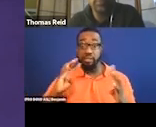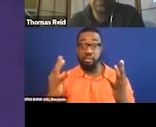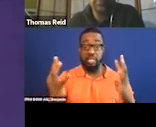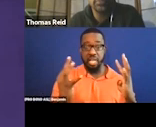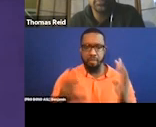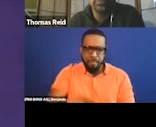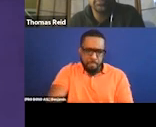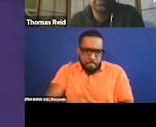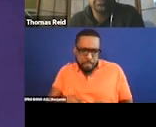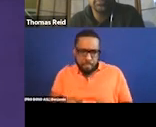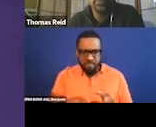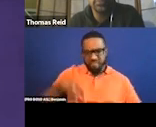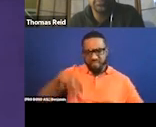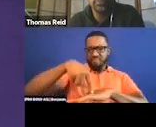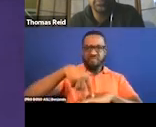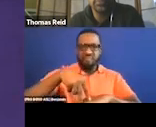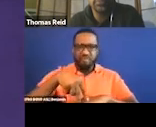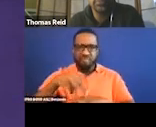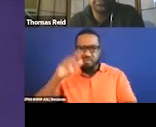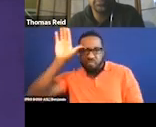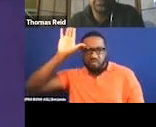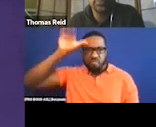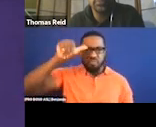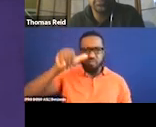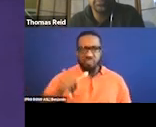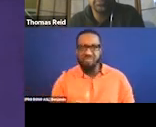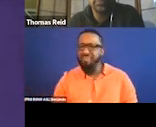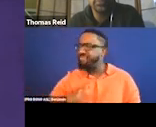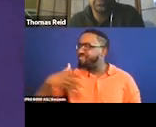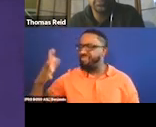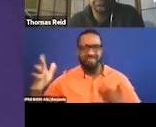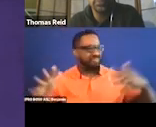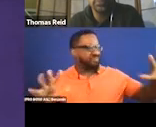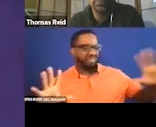Scottie was unshakeable. Didn't even want a band aid. When we saw that, it was over.